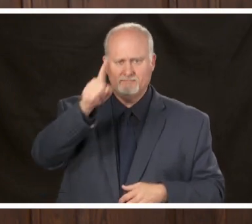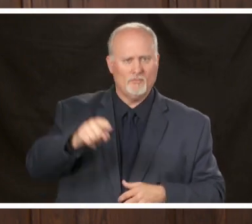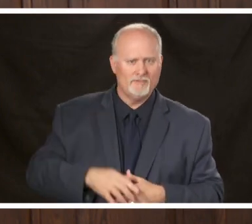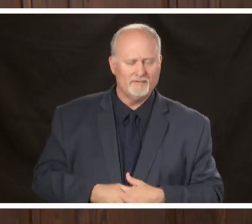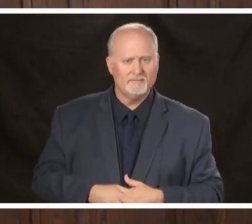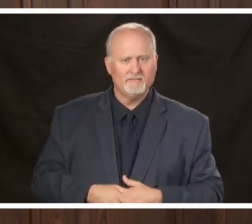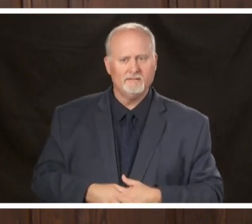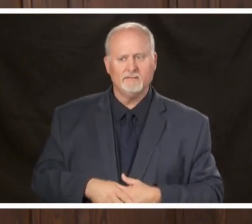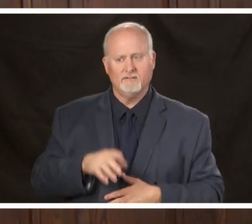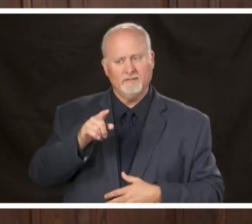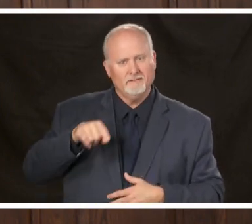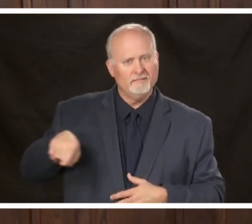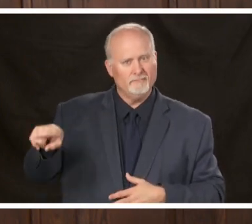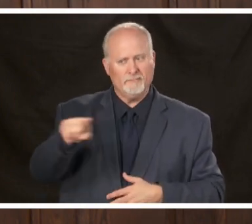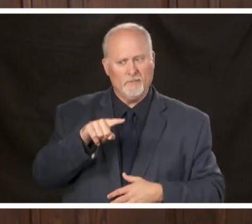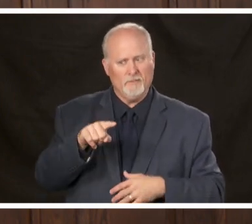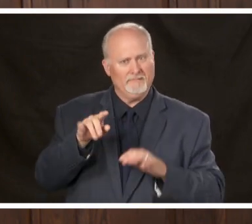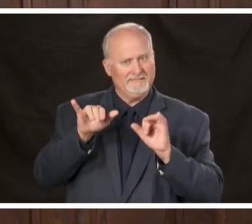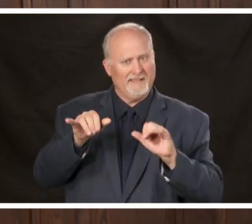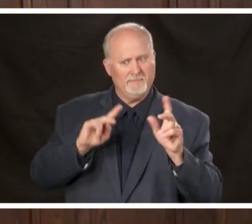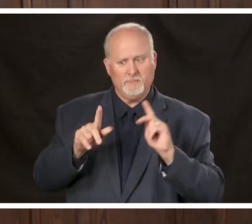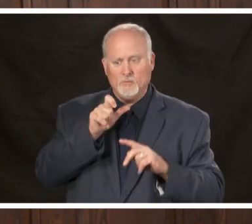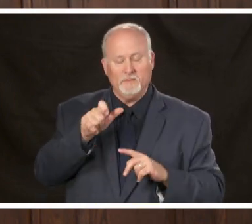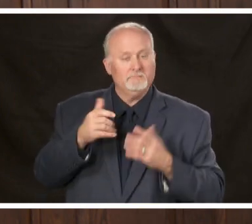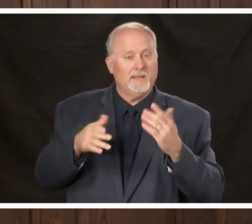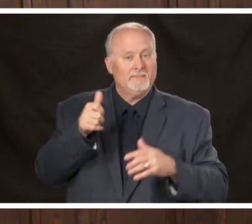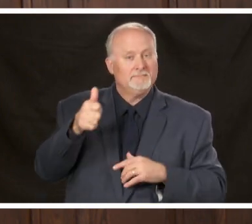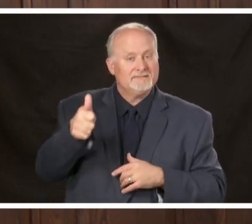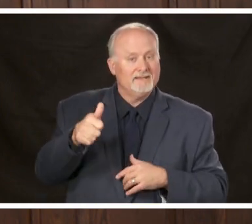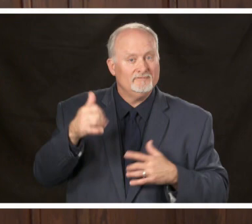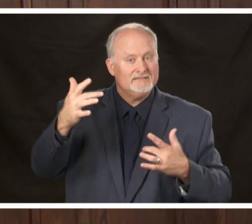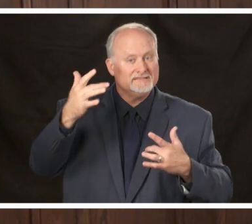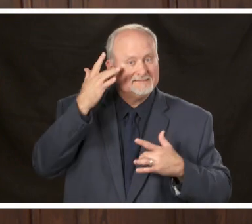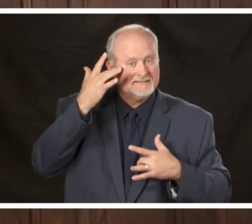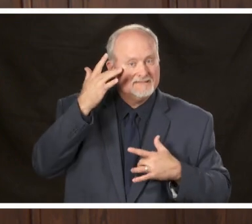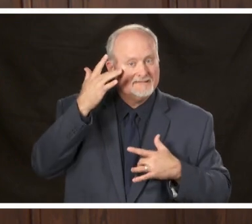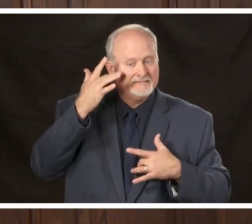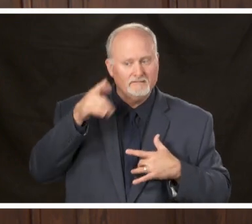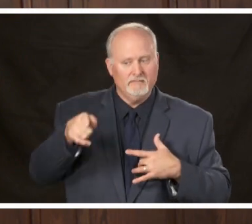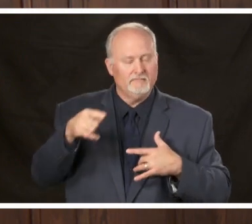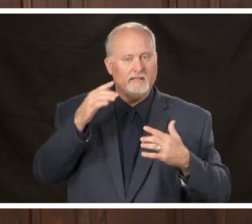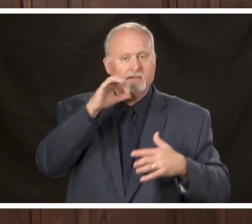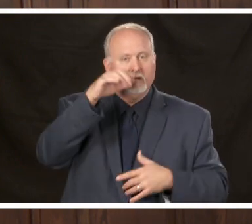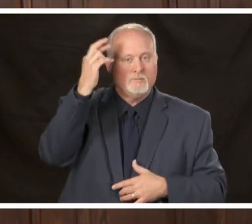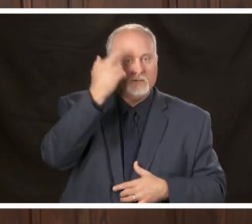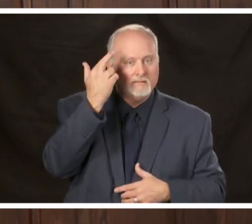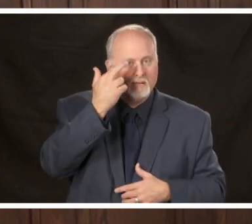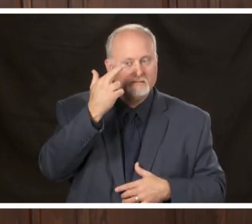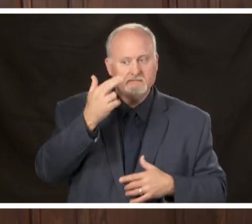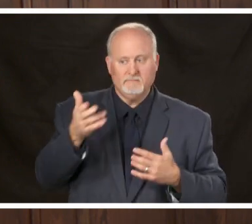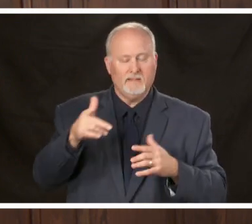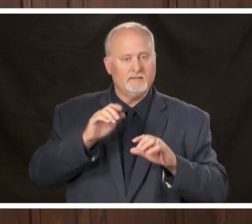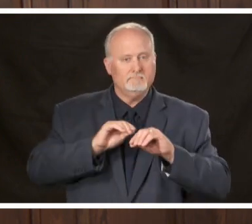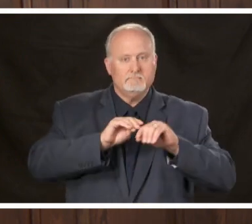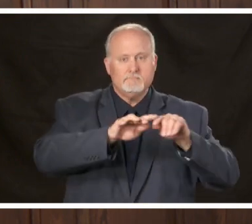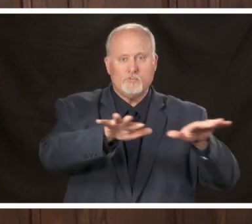those can those can be the same people that are asymptomatic walking around spreading this virus in addition to that they can be bringing it back to their